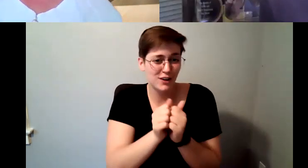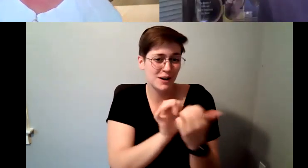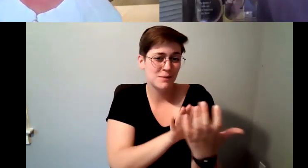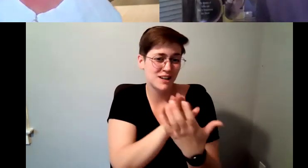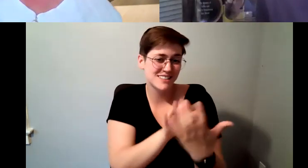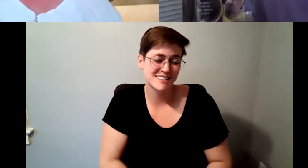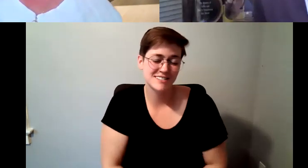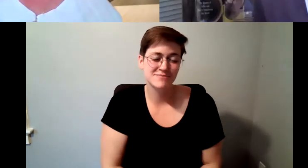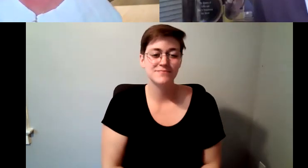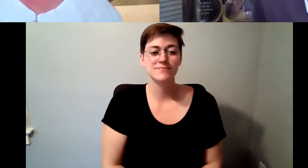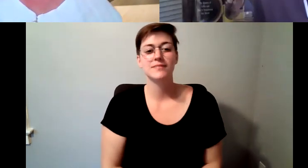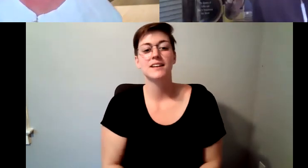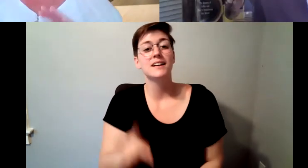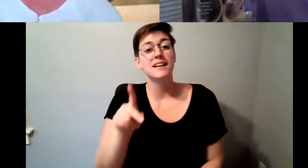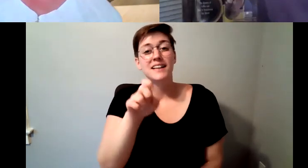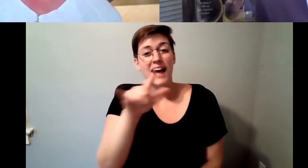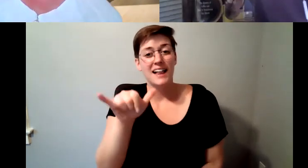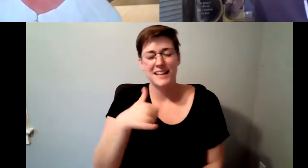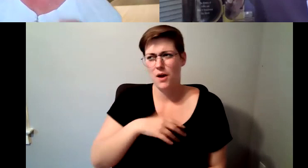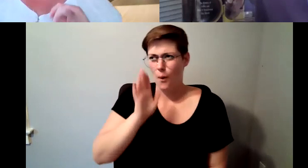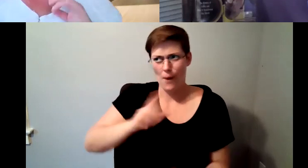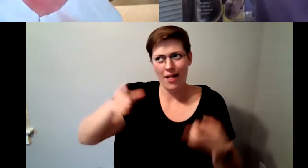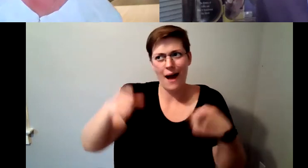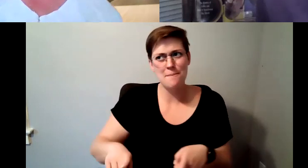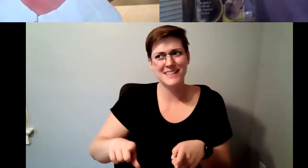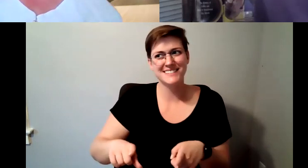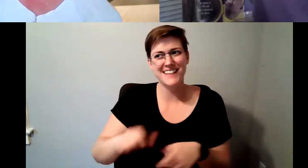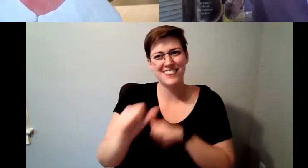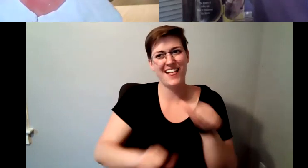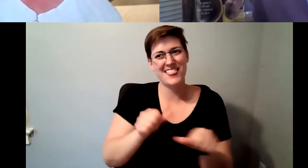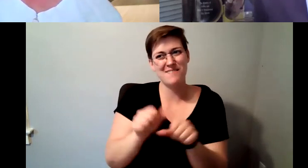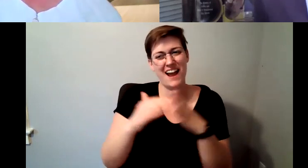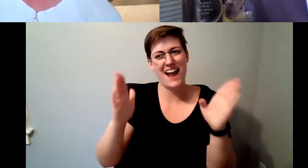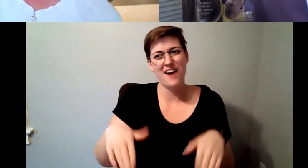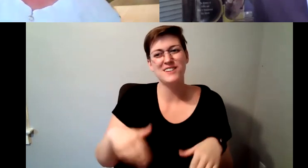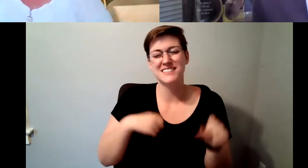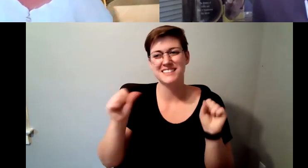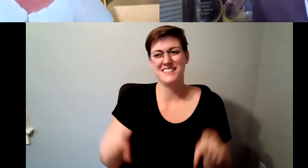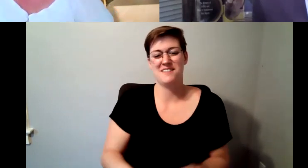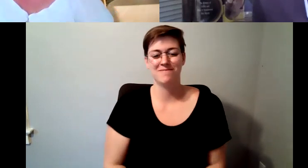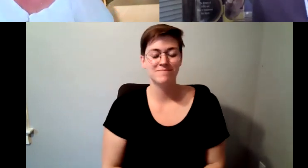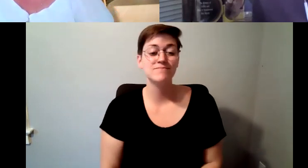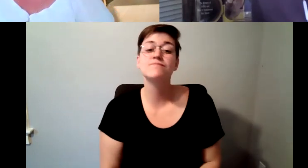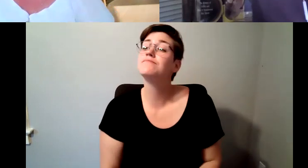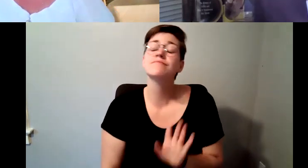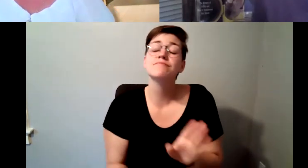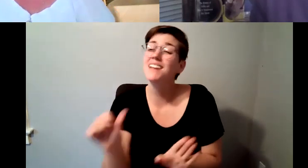Kelly Redder: We will make that happen at the alumni house we've got a perfect place, for I have another question for you it's.